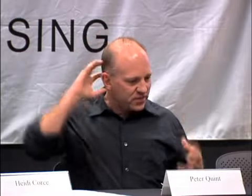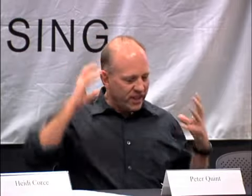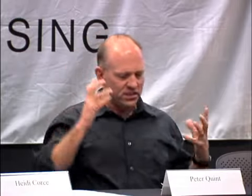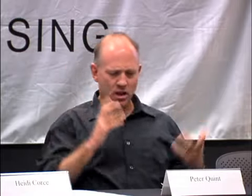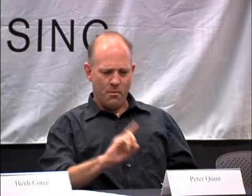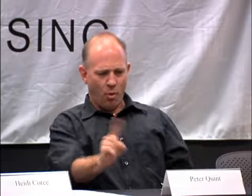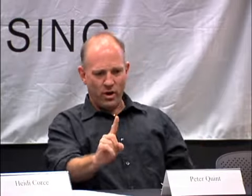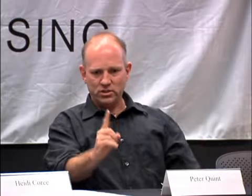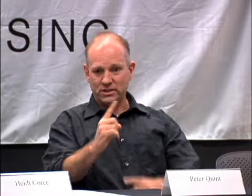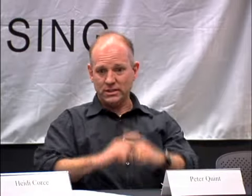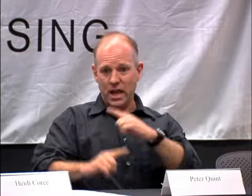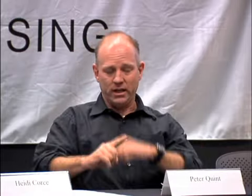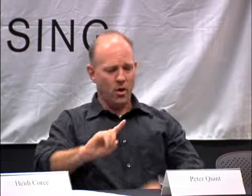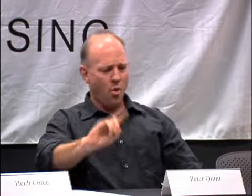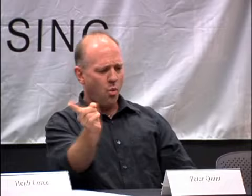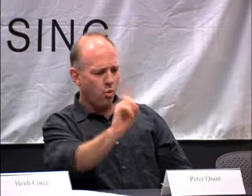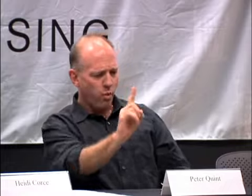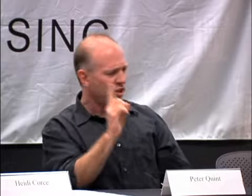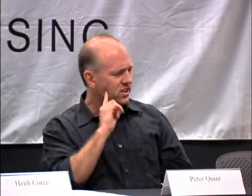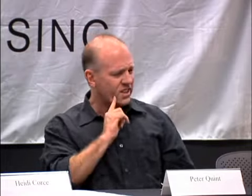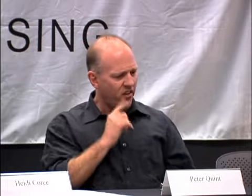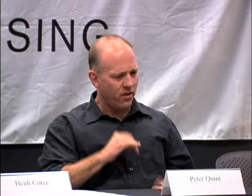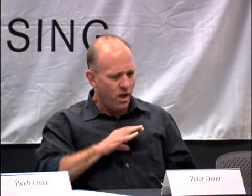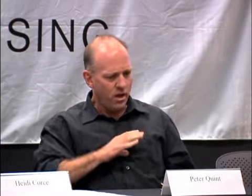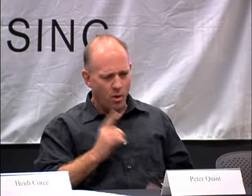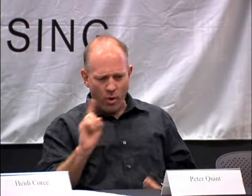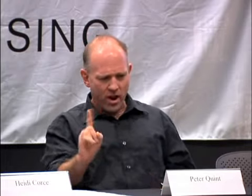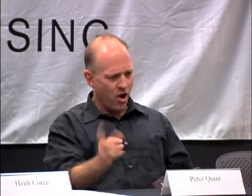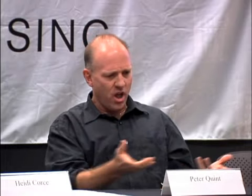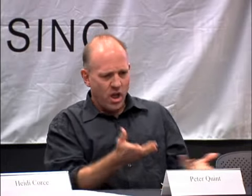AND FIXING AND FIXING AND WHERE IS THE SIGN? WHERE IS THE DEAF